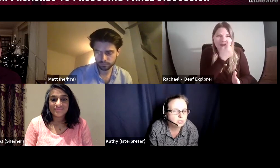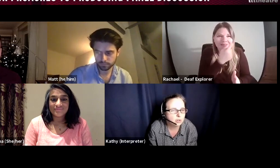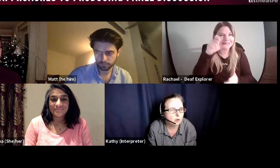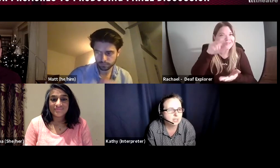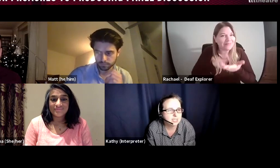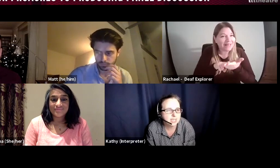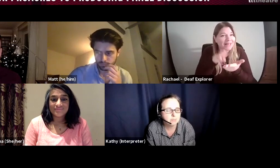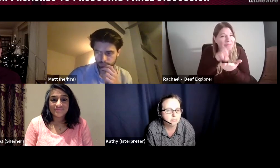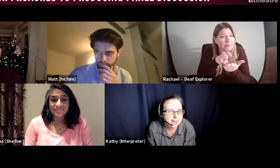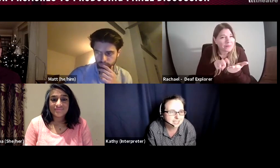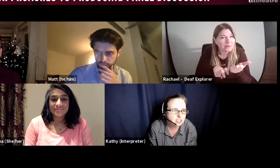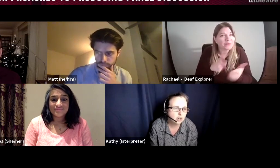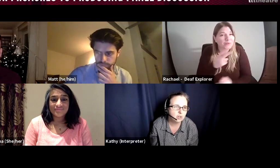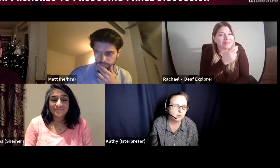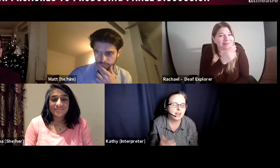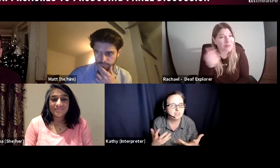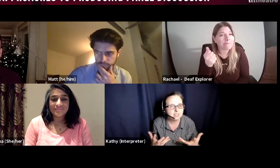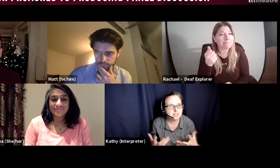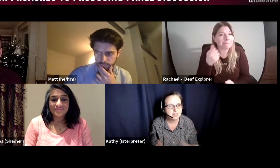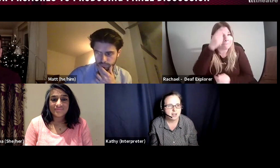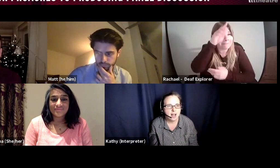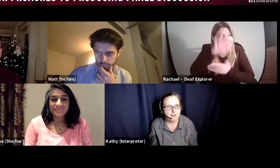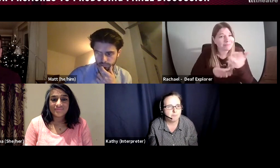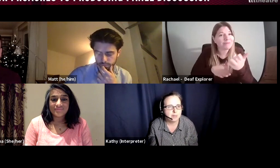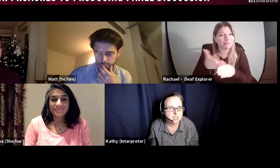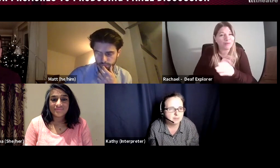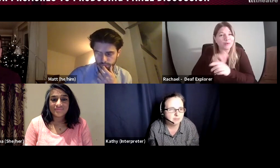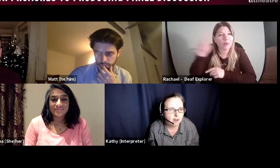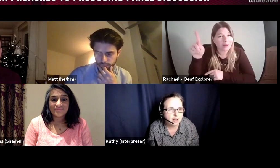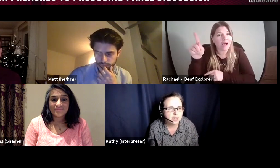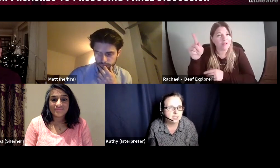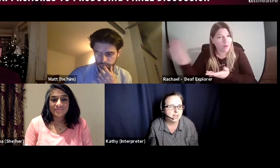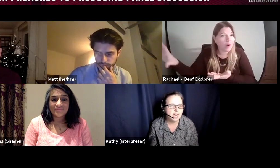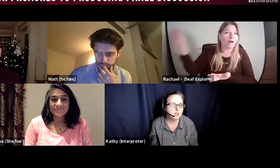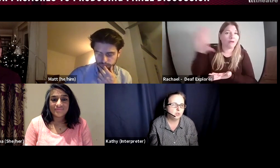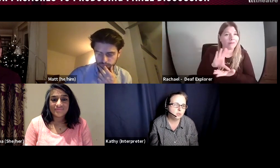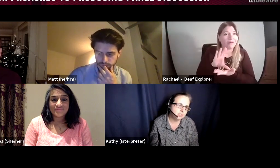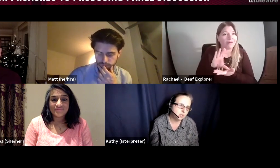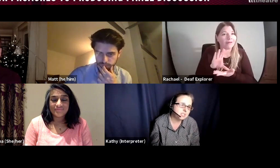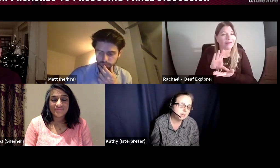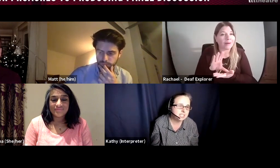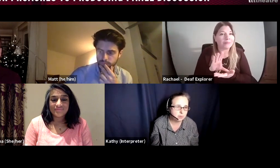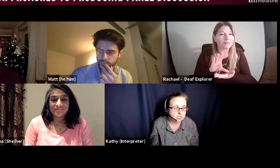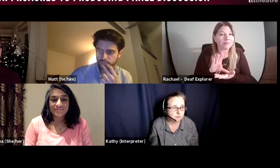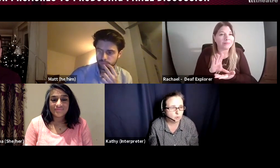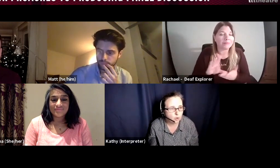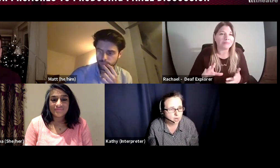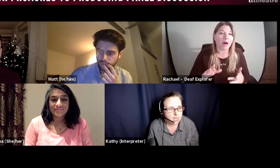your artistic practice, show your evidence, have budgets, and you need some experience before you